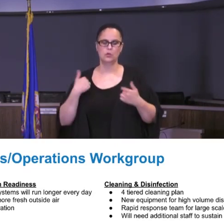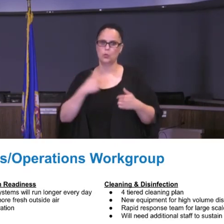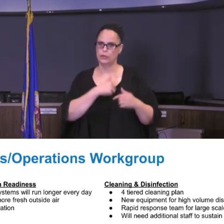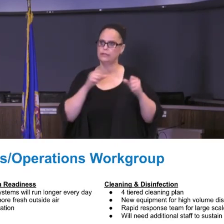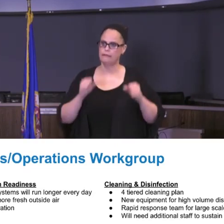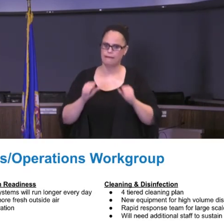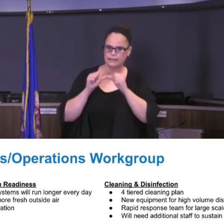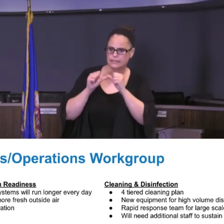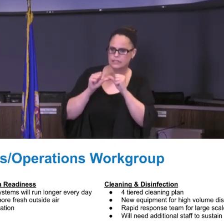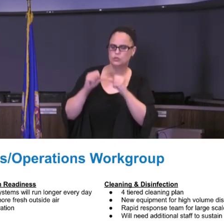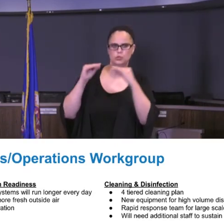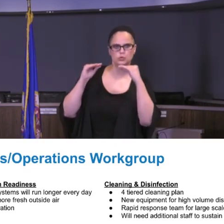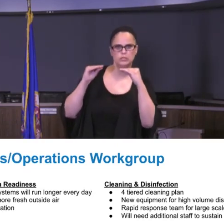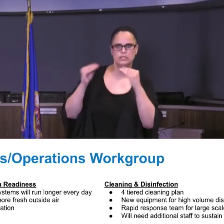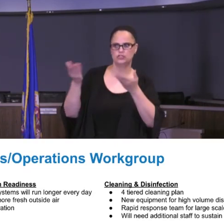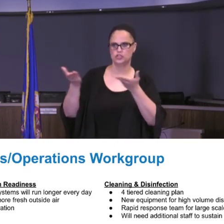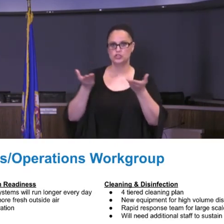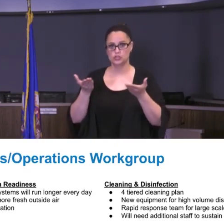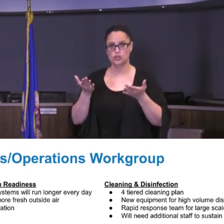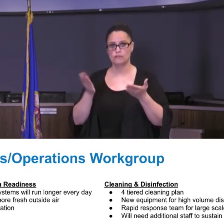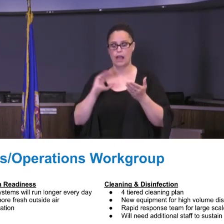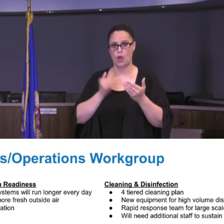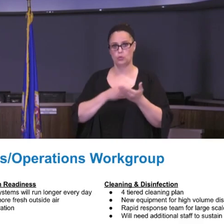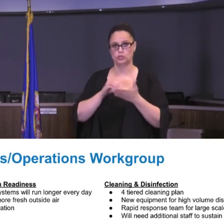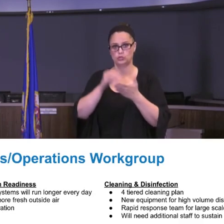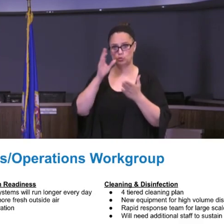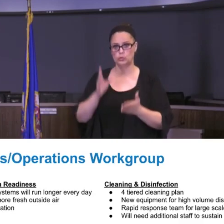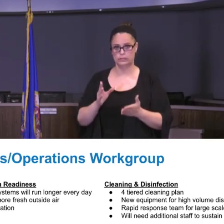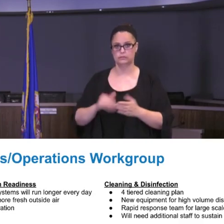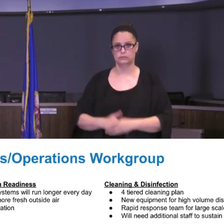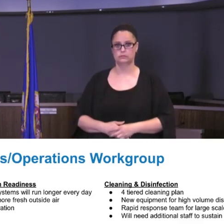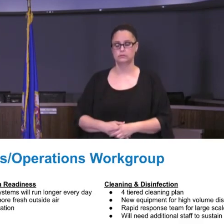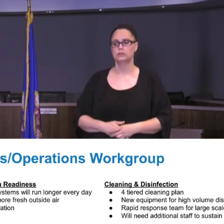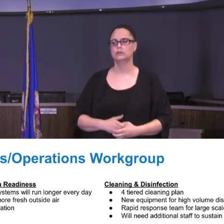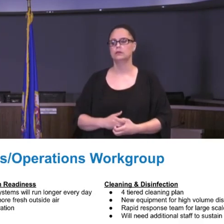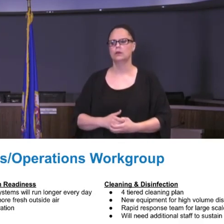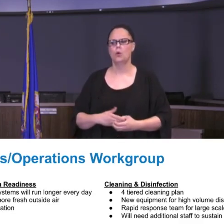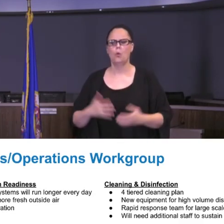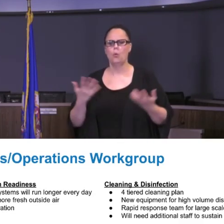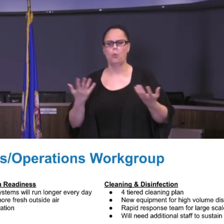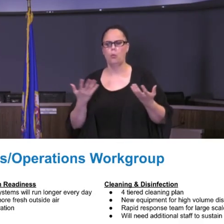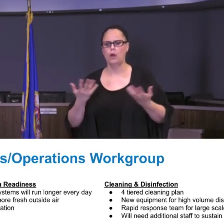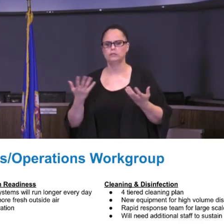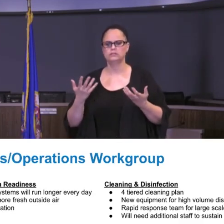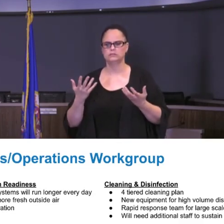teach and continue to serve our students and in that capacity. What are the substitute fill rates going to